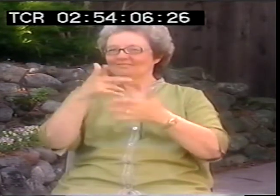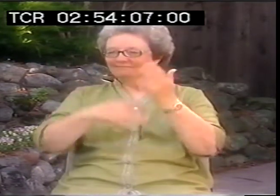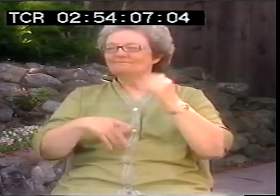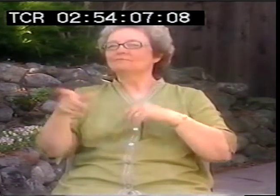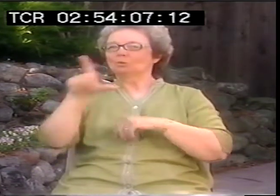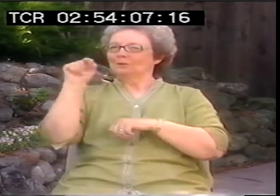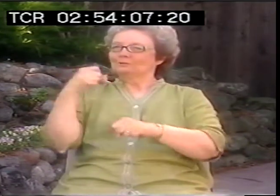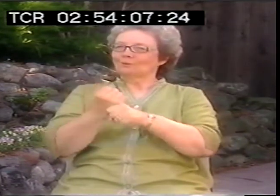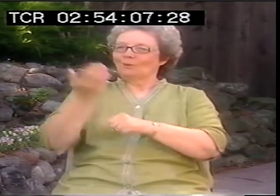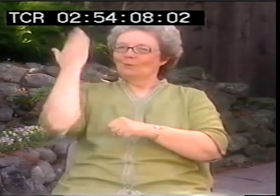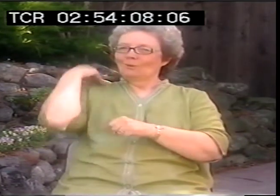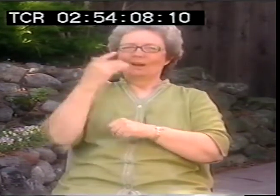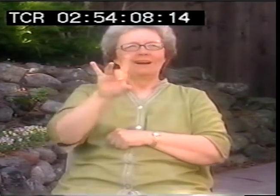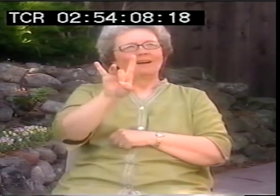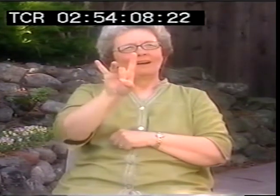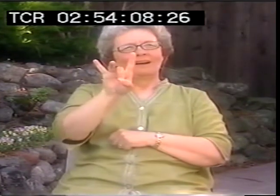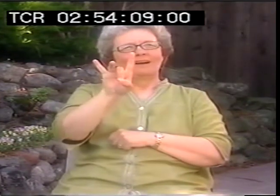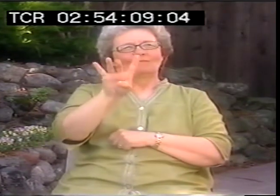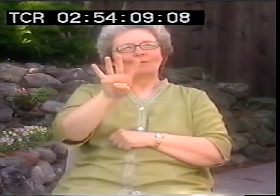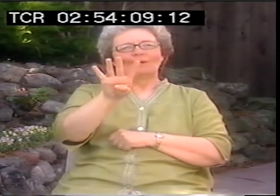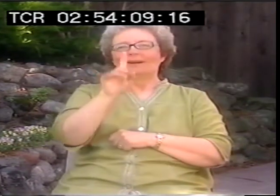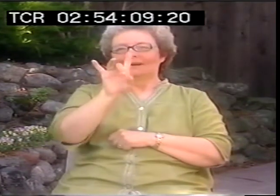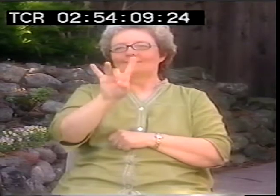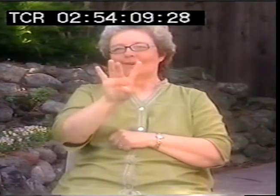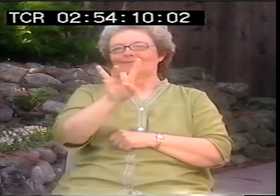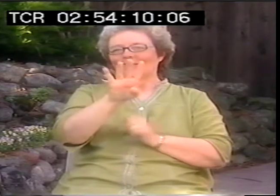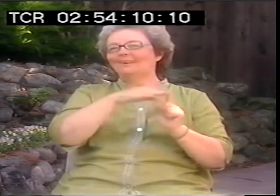I was involved with that group, it was 20 years